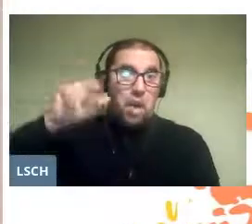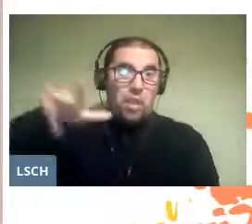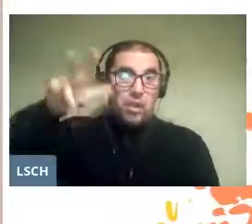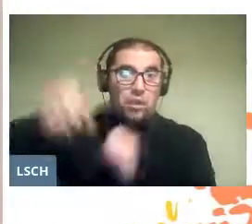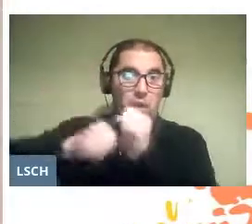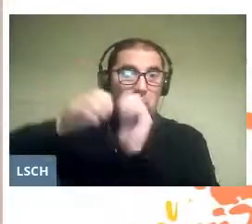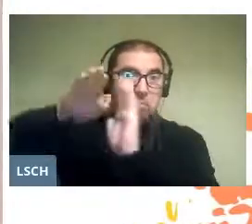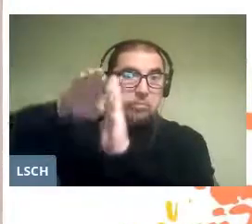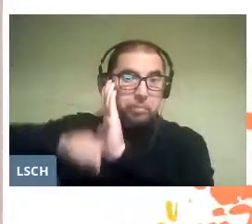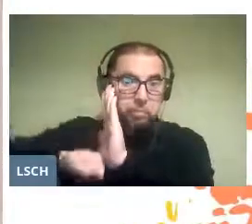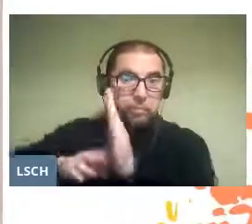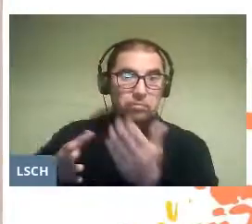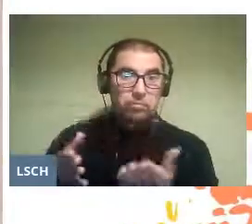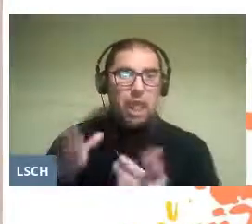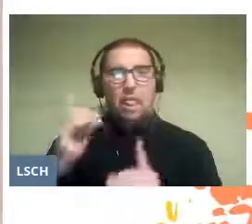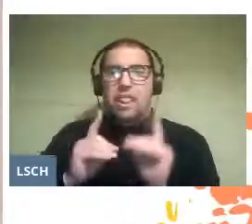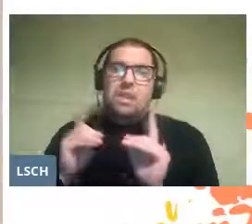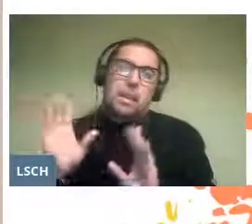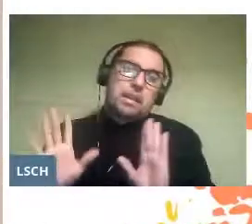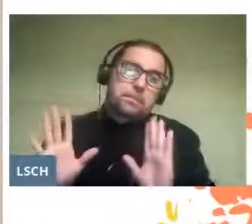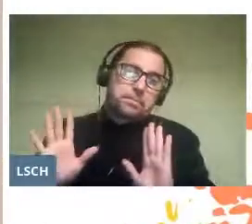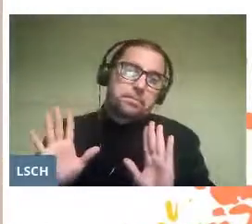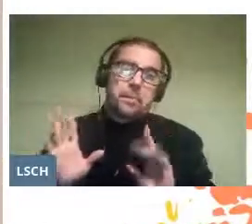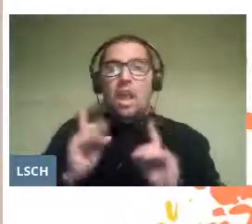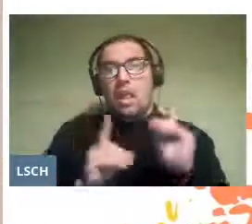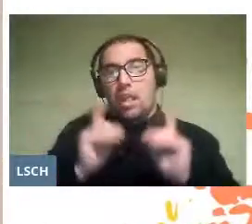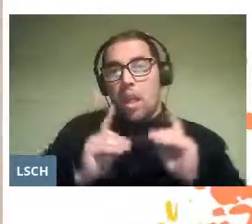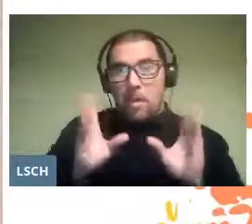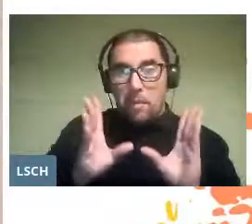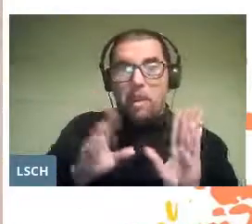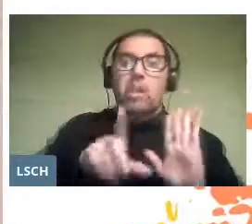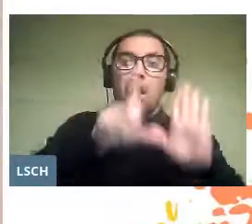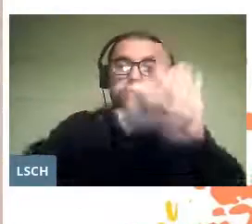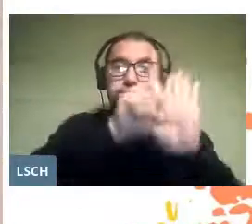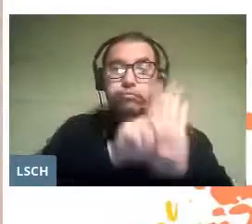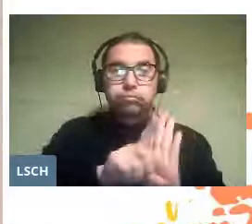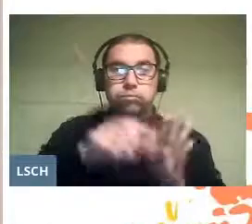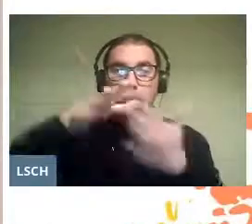That naturally depends on the legislation of each country,